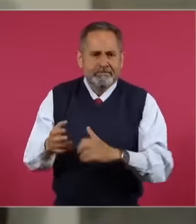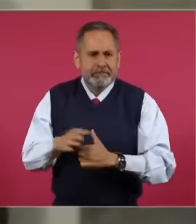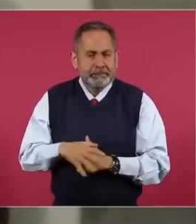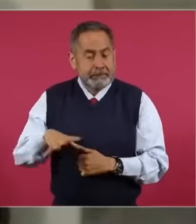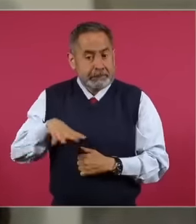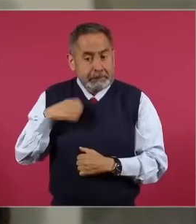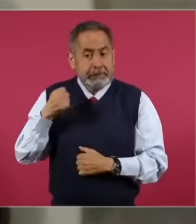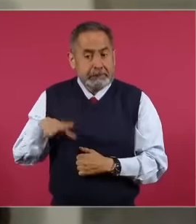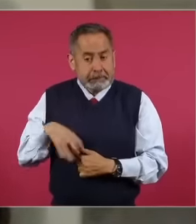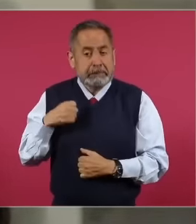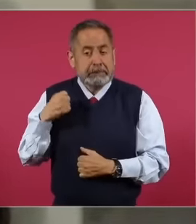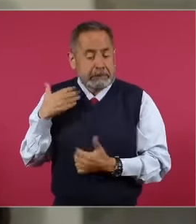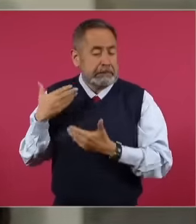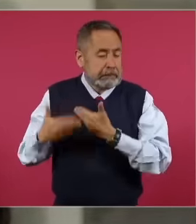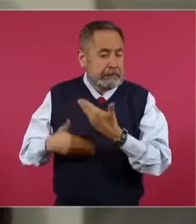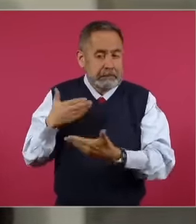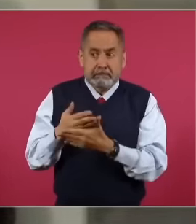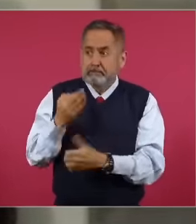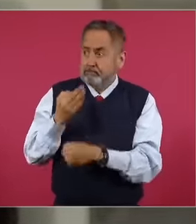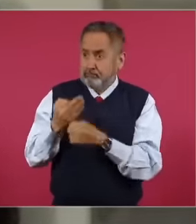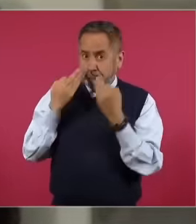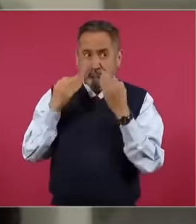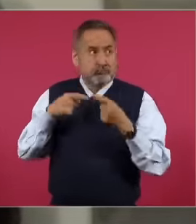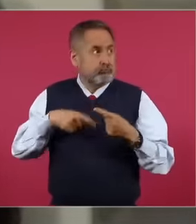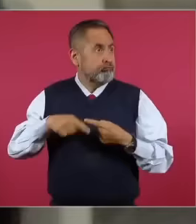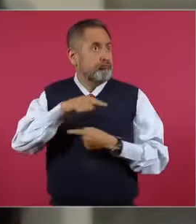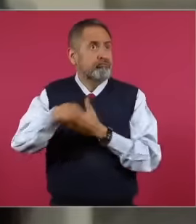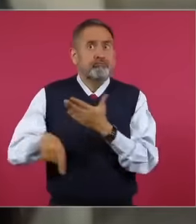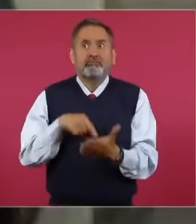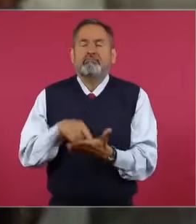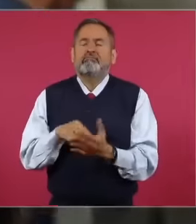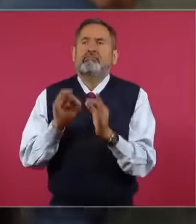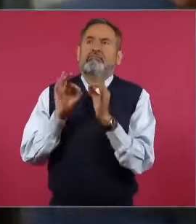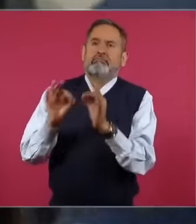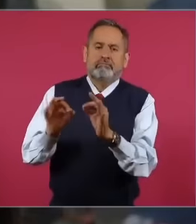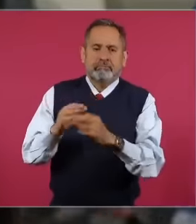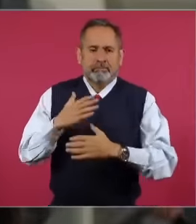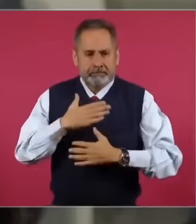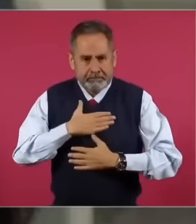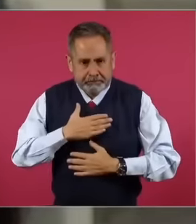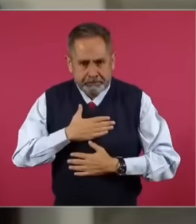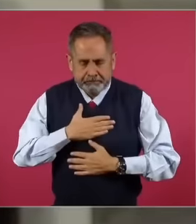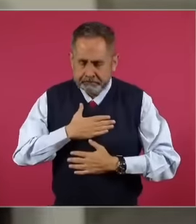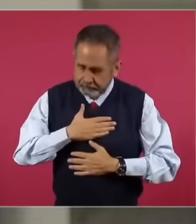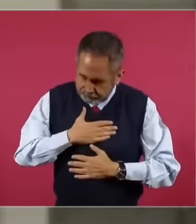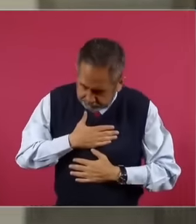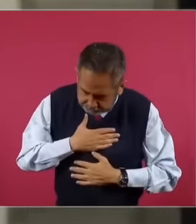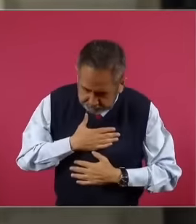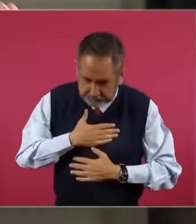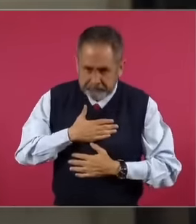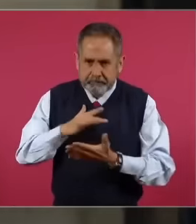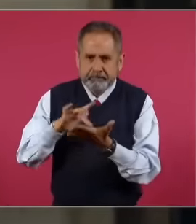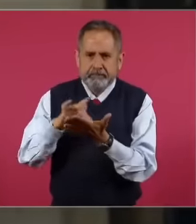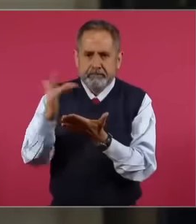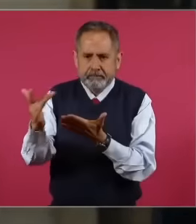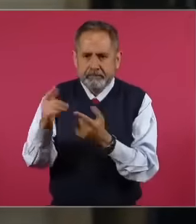that is consolidated. In this space, it is required on my part to thank the people from